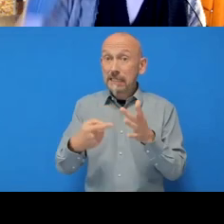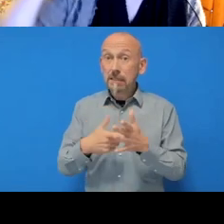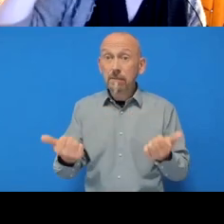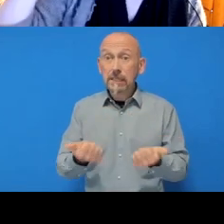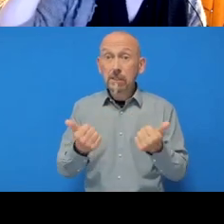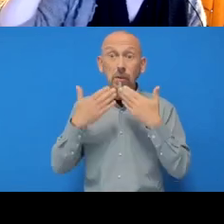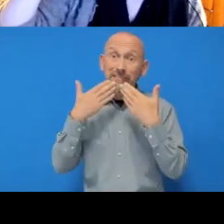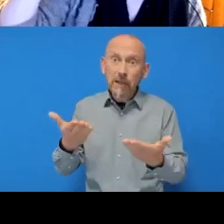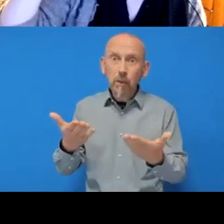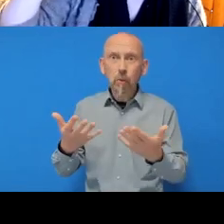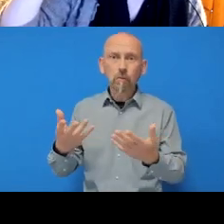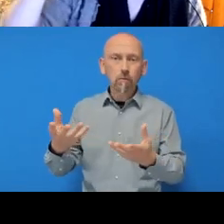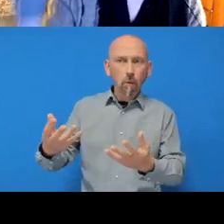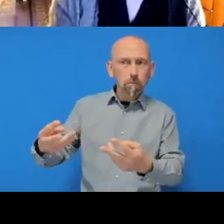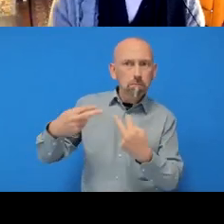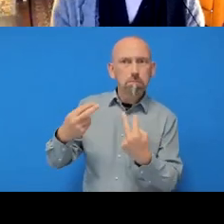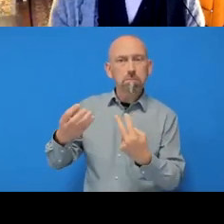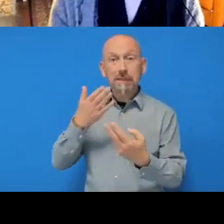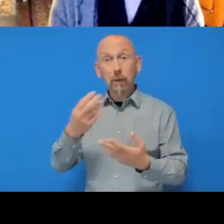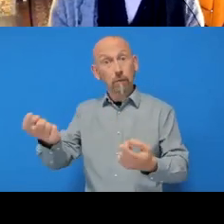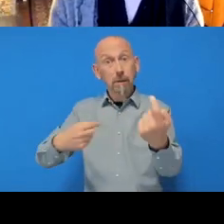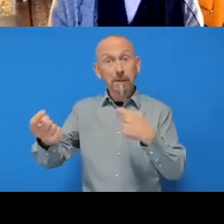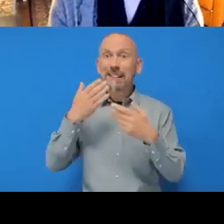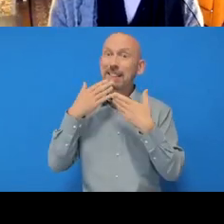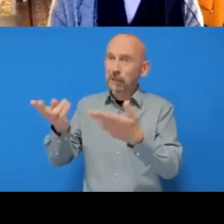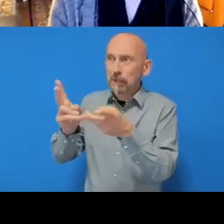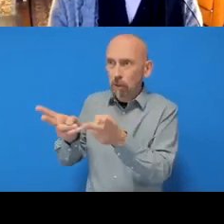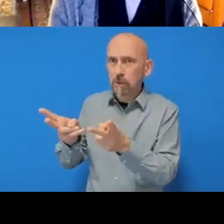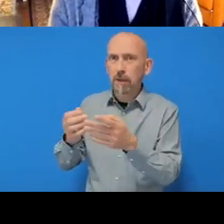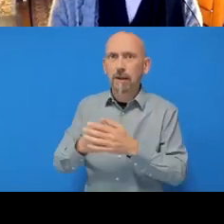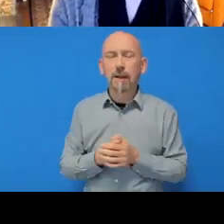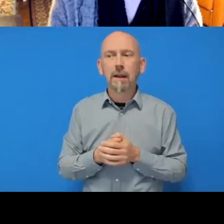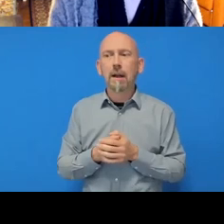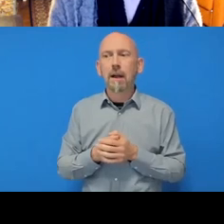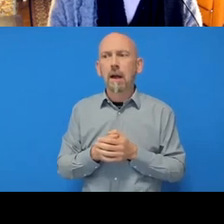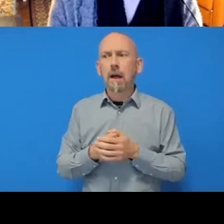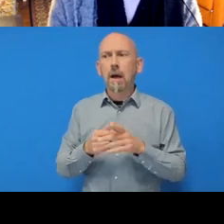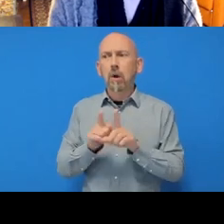and to everybody for attending. Thank you to the interpreters, and thank you also to Joseph for the